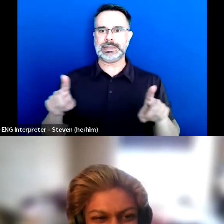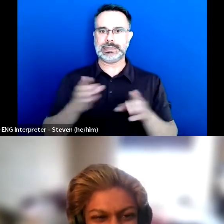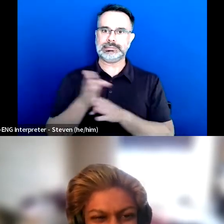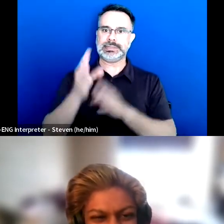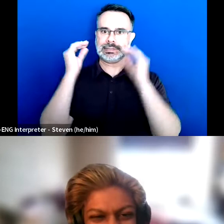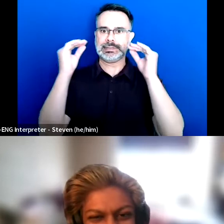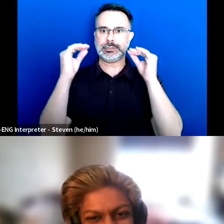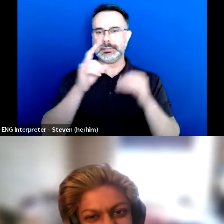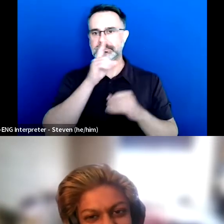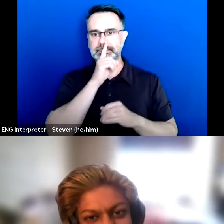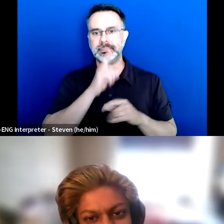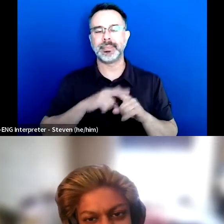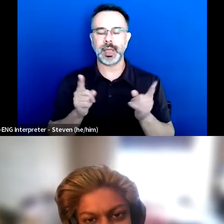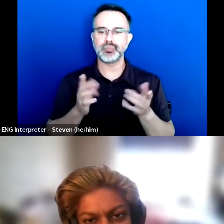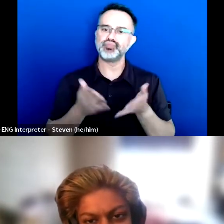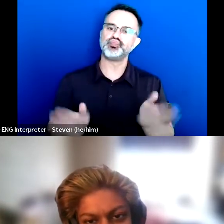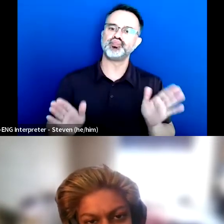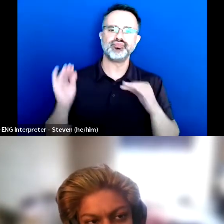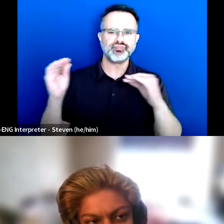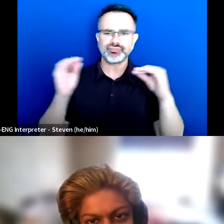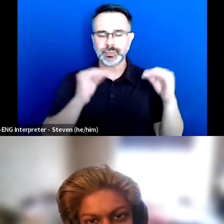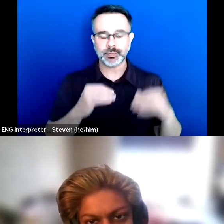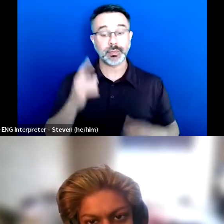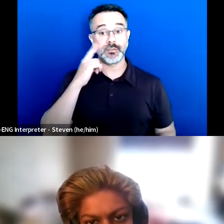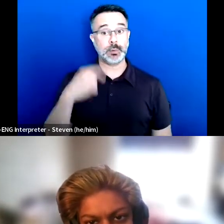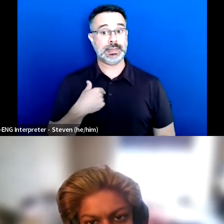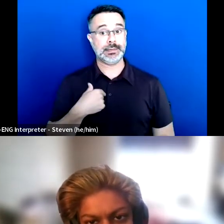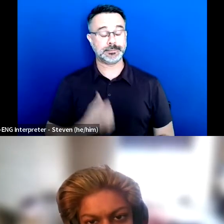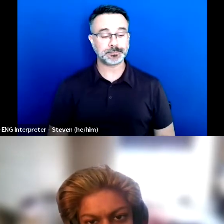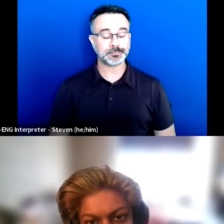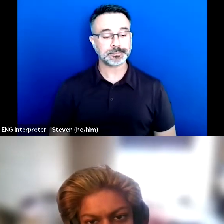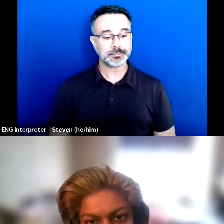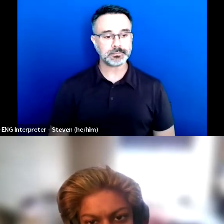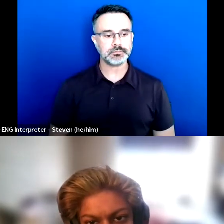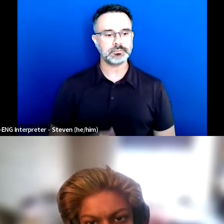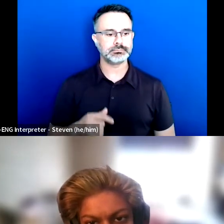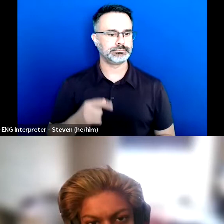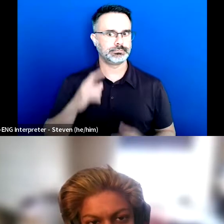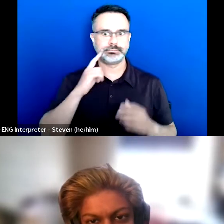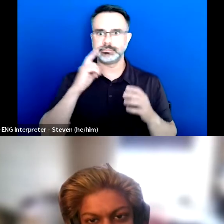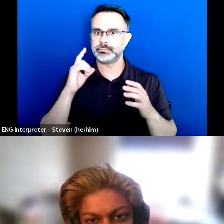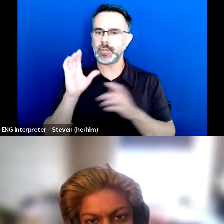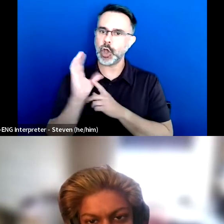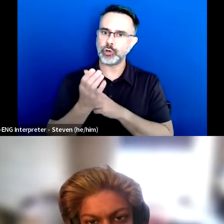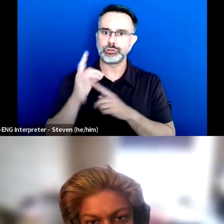For me, I had a culture shock when going to college.